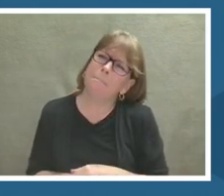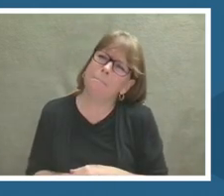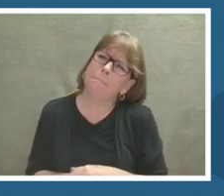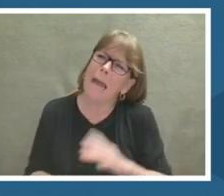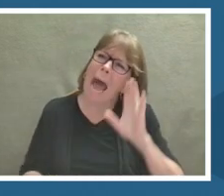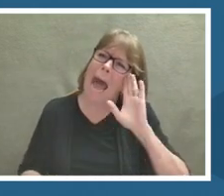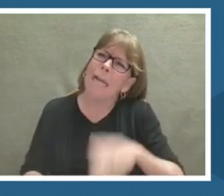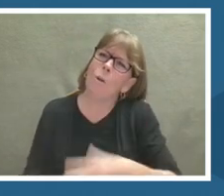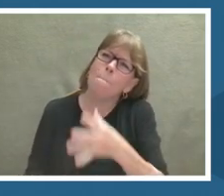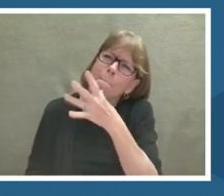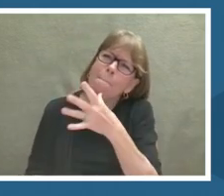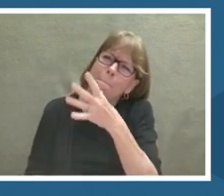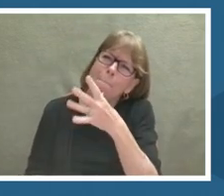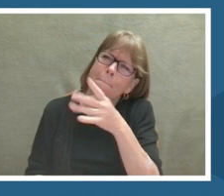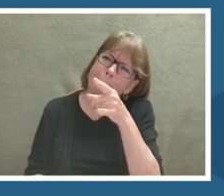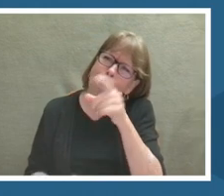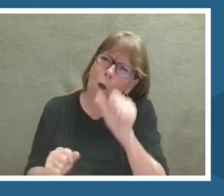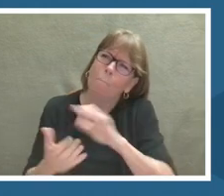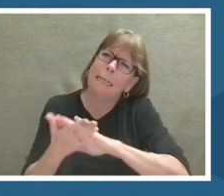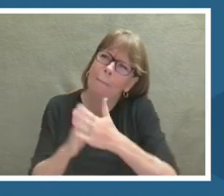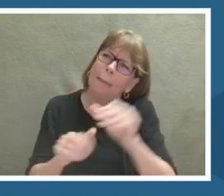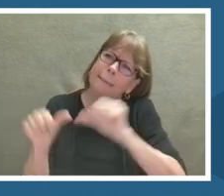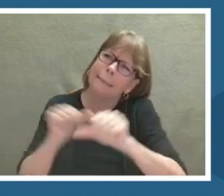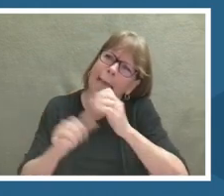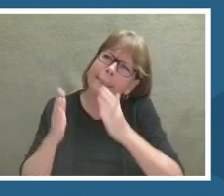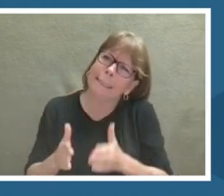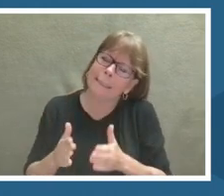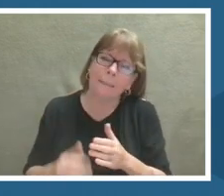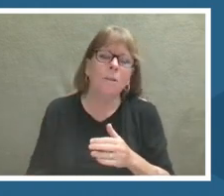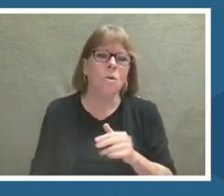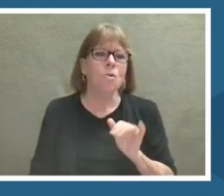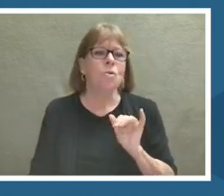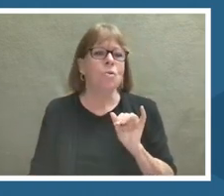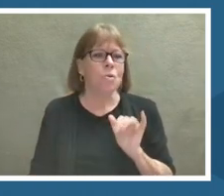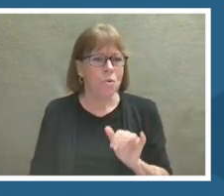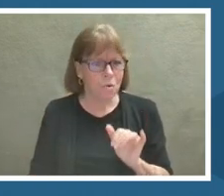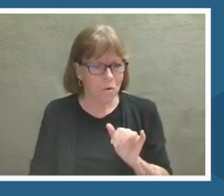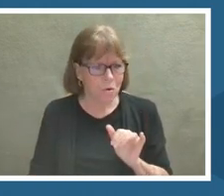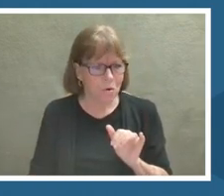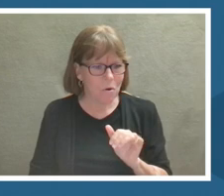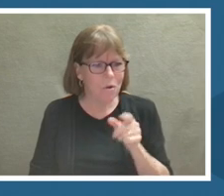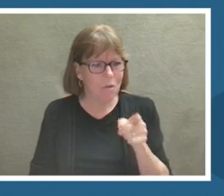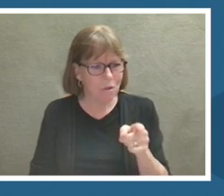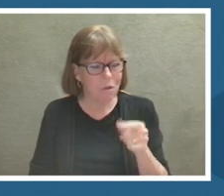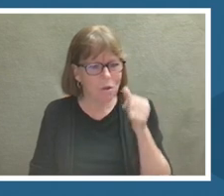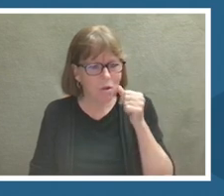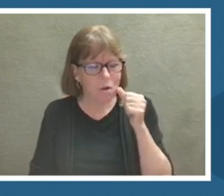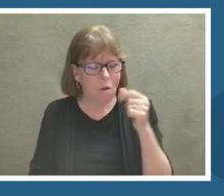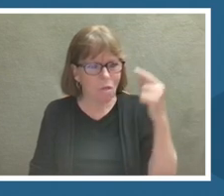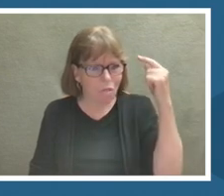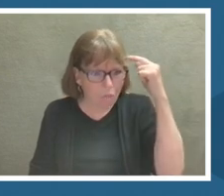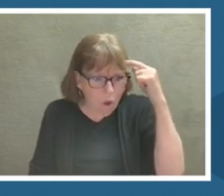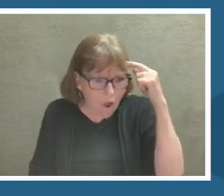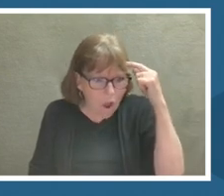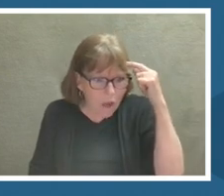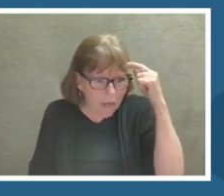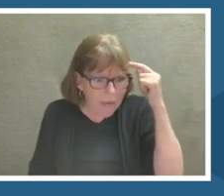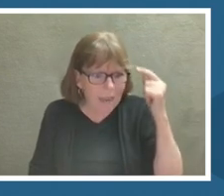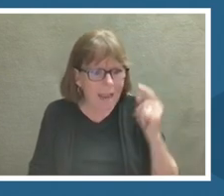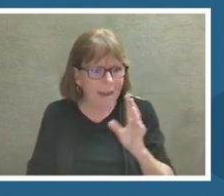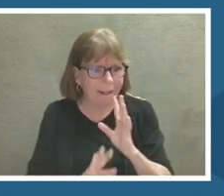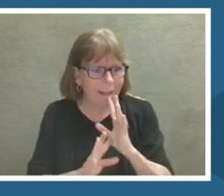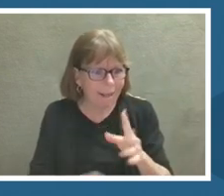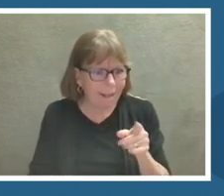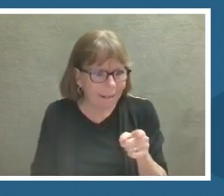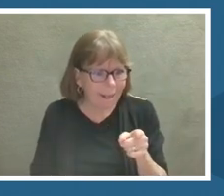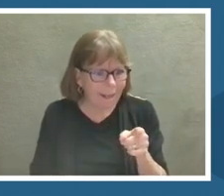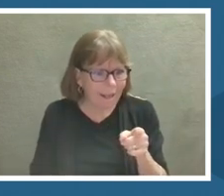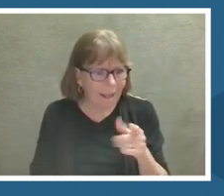The fact that she said that out loud and I was able to absorb it, it just hit me that